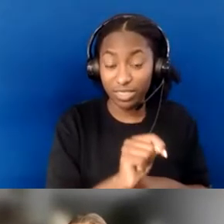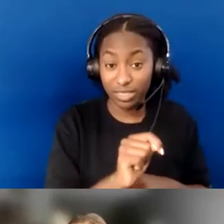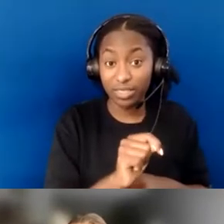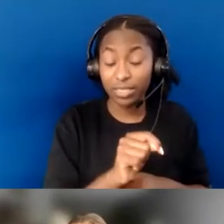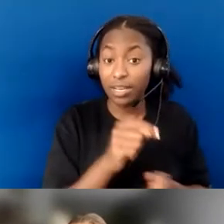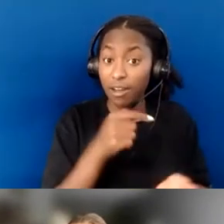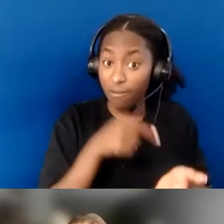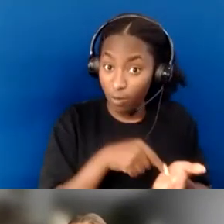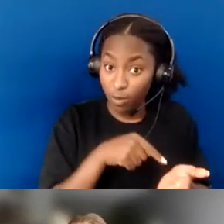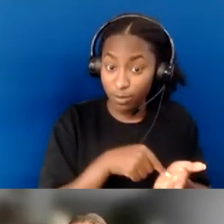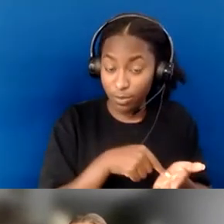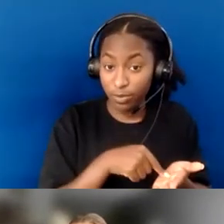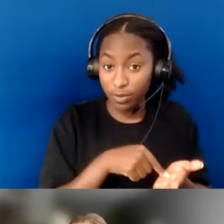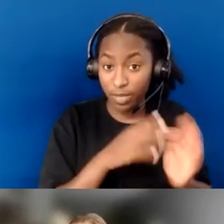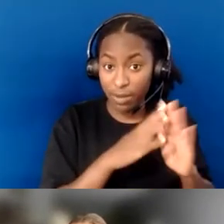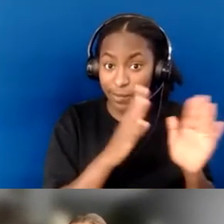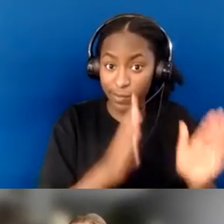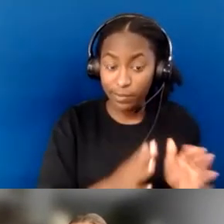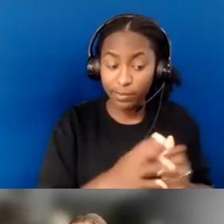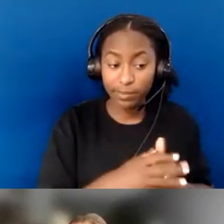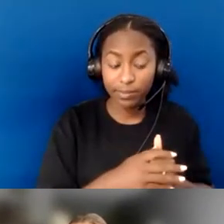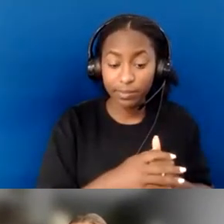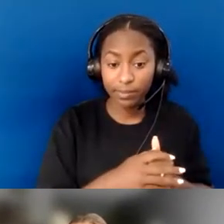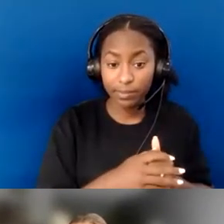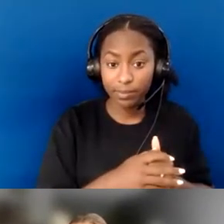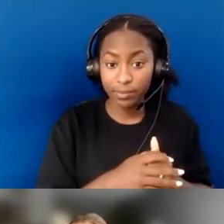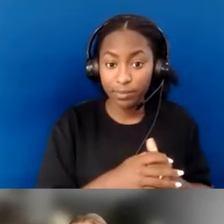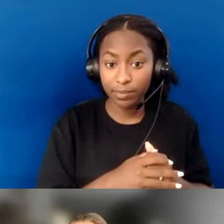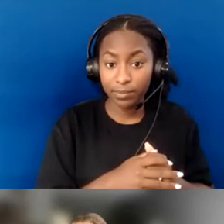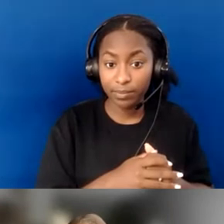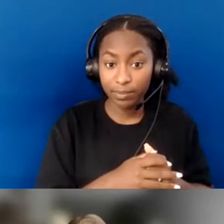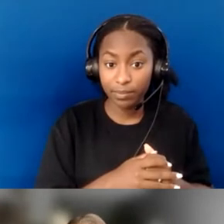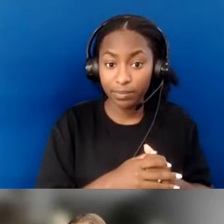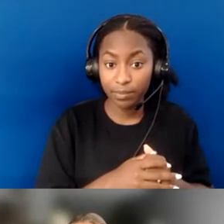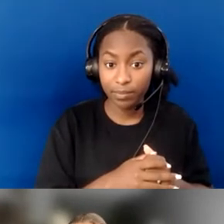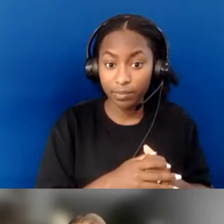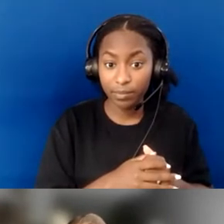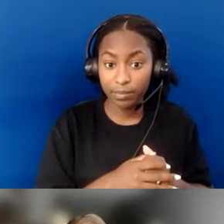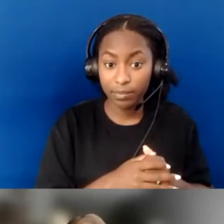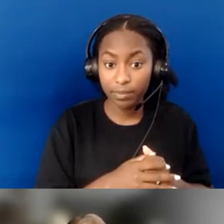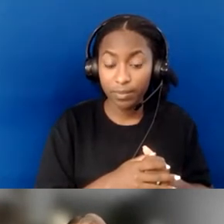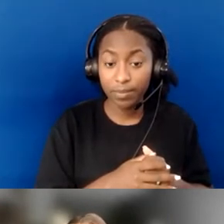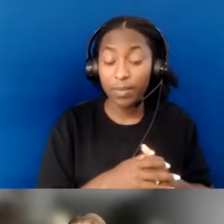There is federal financial support for doing that.